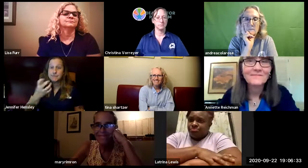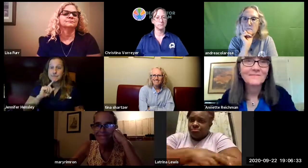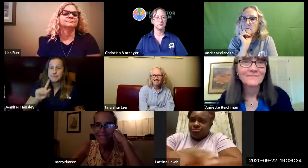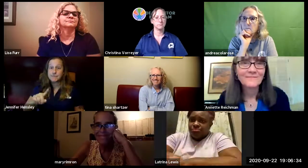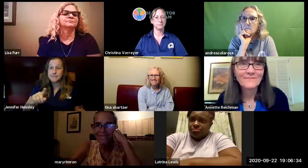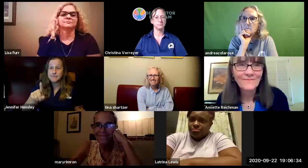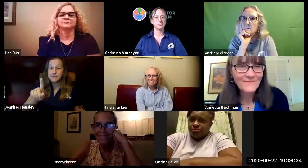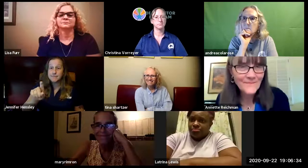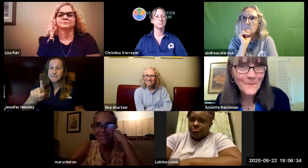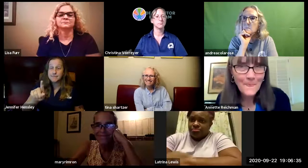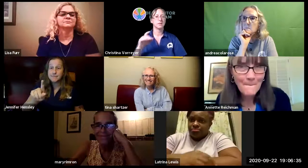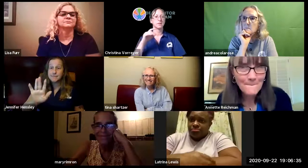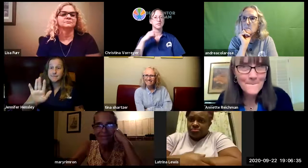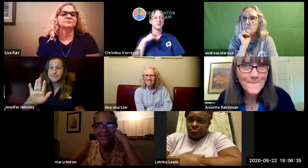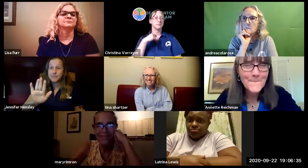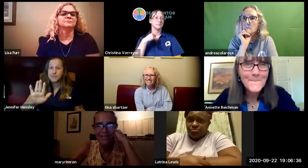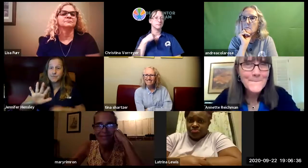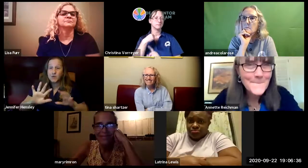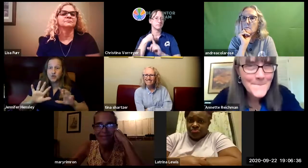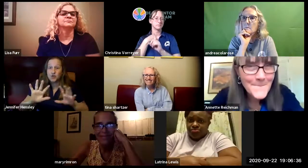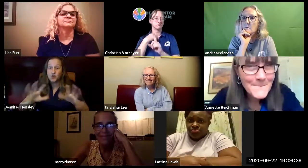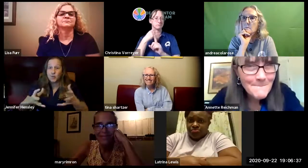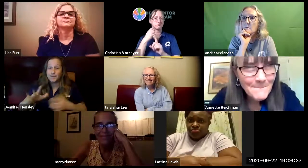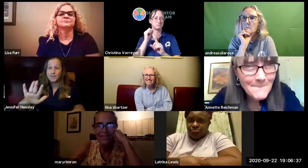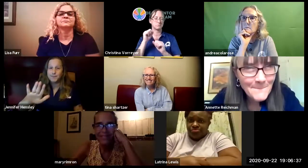chrissy did you want to answer that question